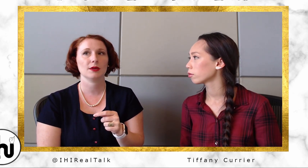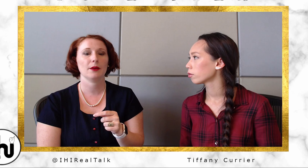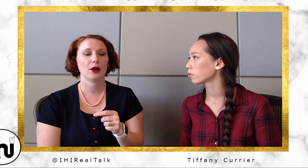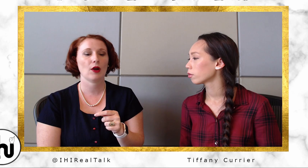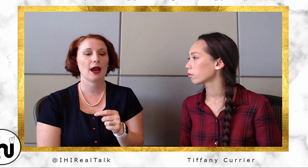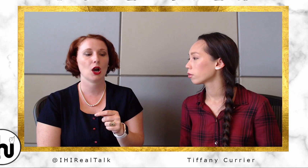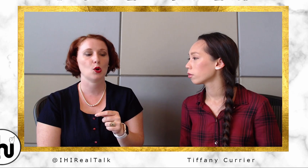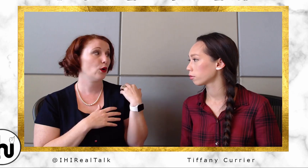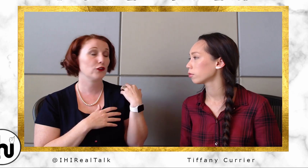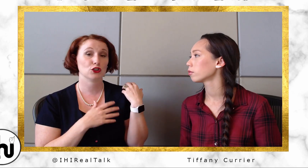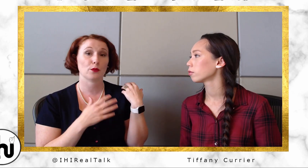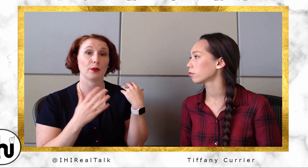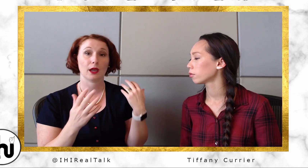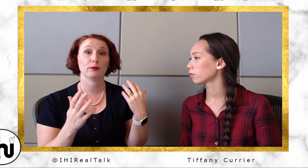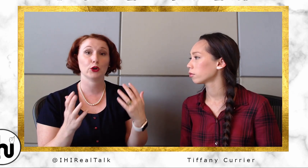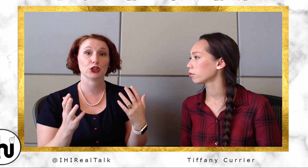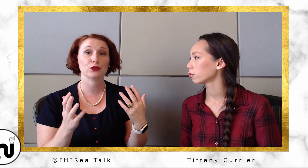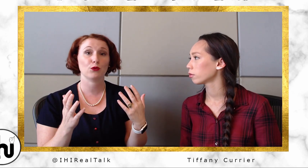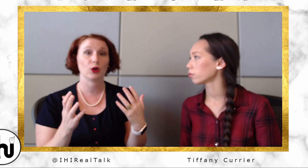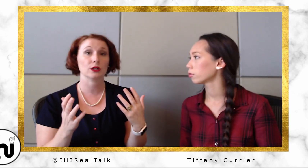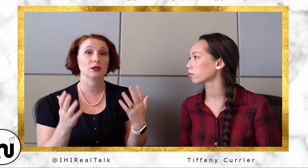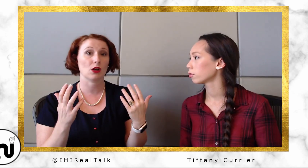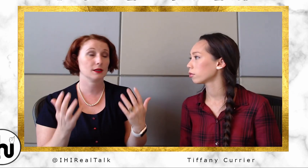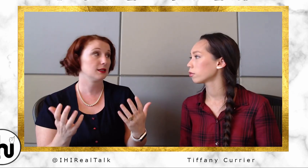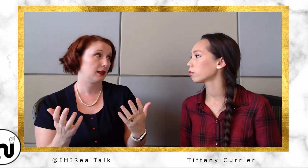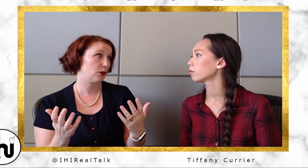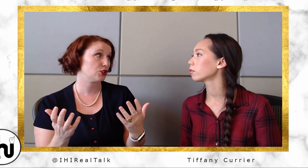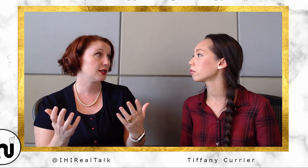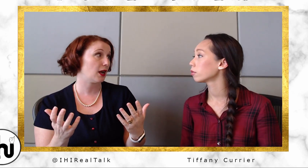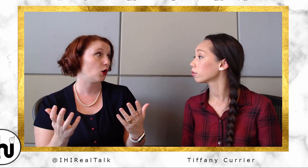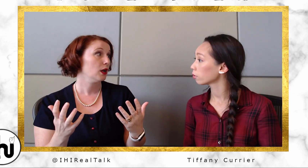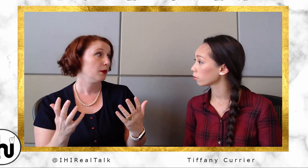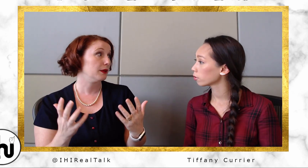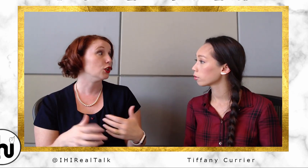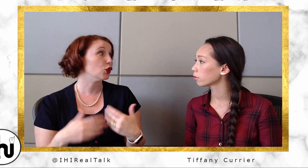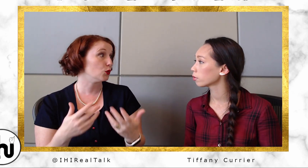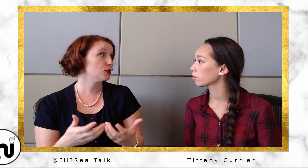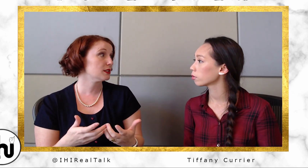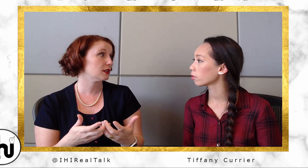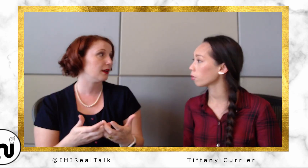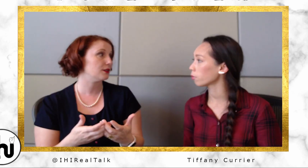how there's a big push for Tagalog Sign Language to now be used and not